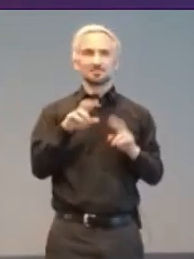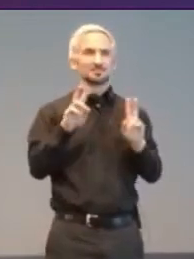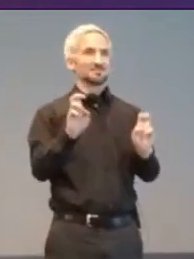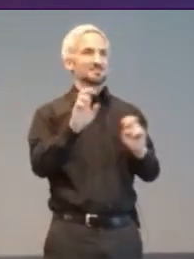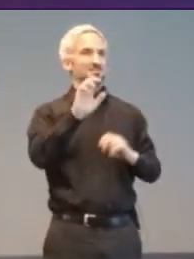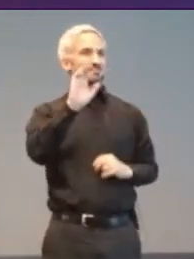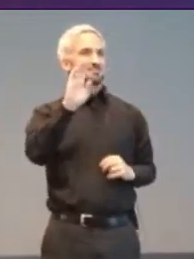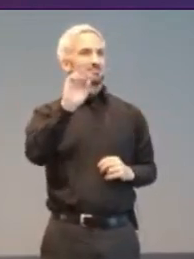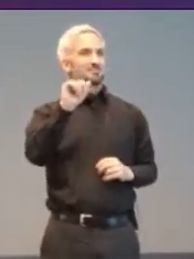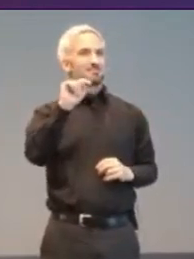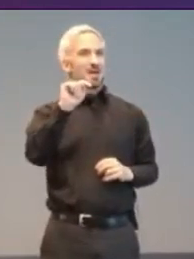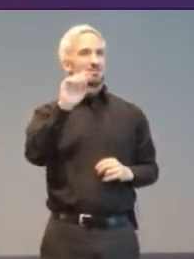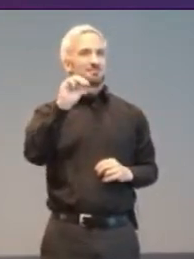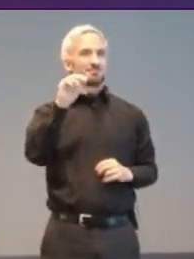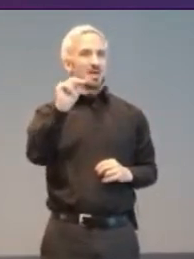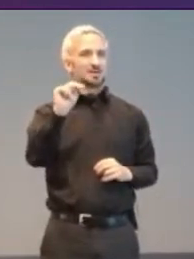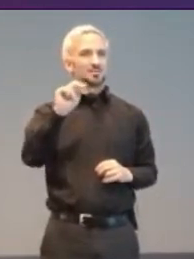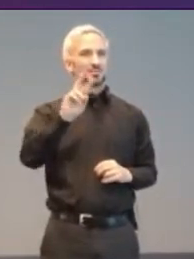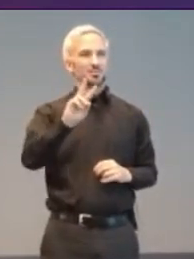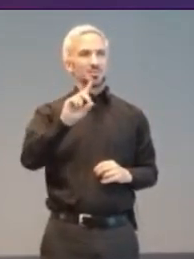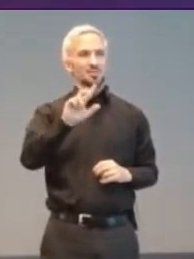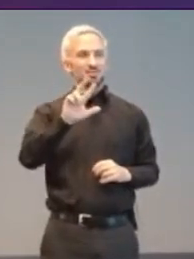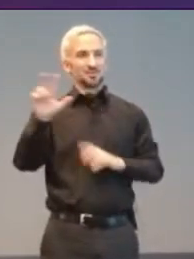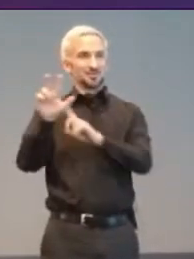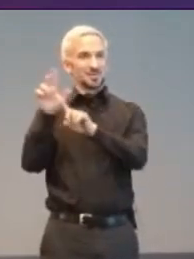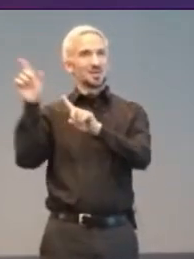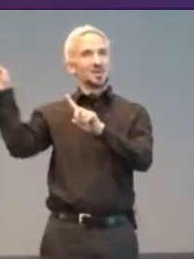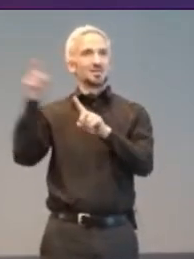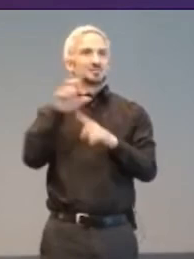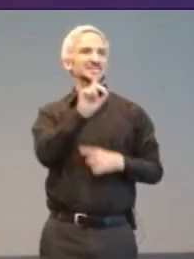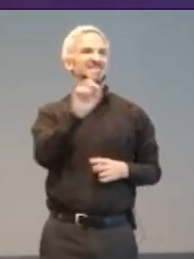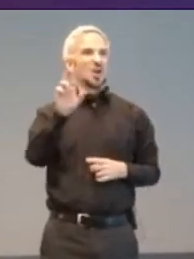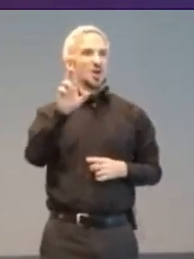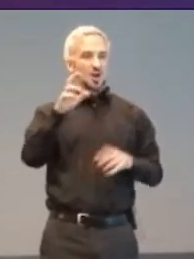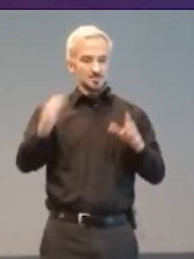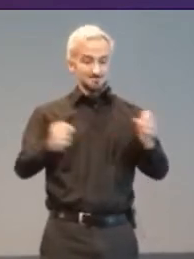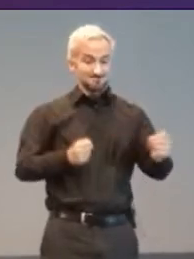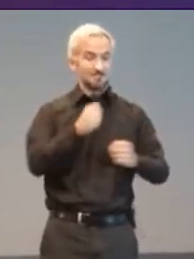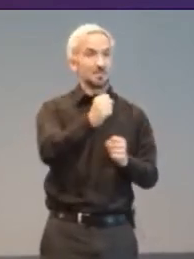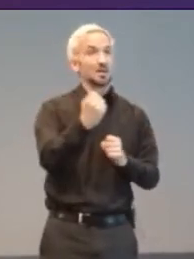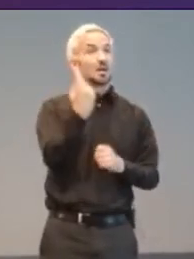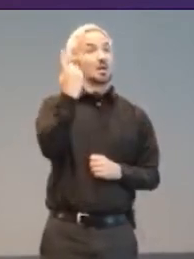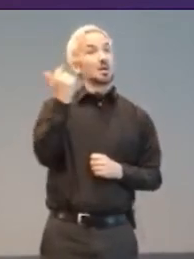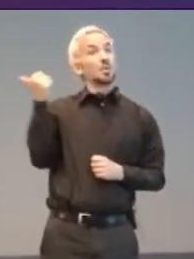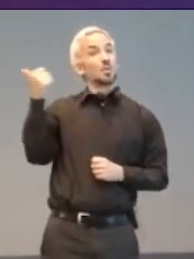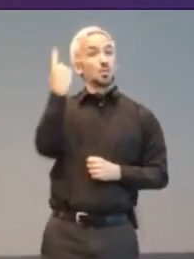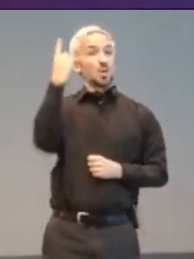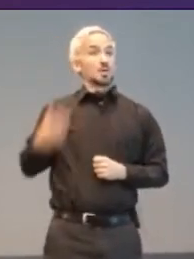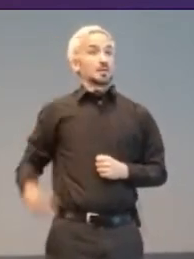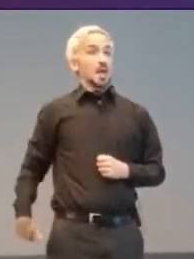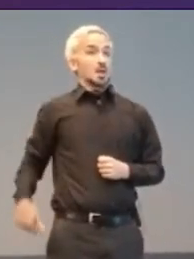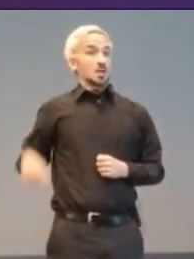a 2001 freestyle dance mat competition. Daniel has one leg and uses crutches.